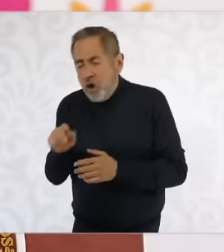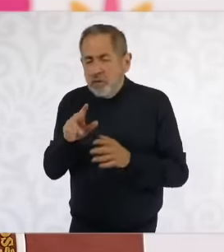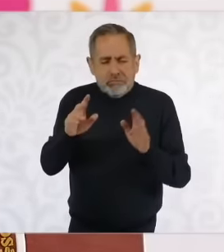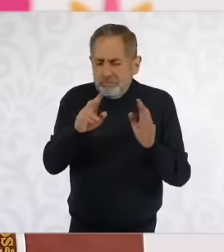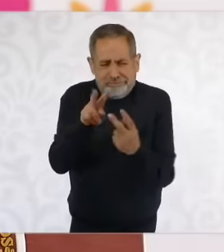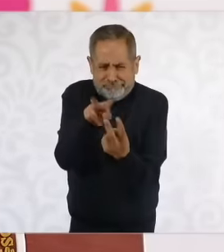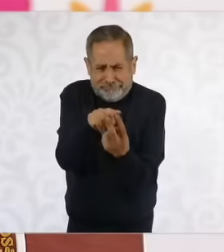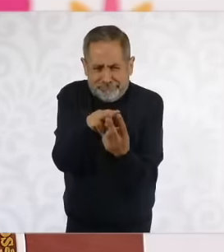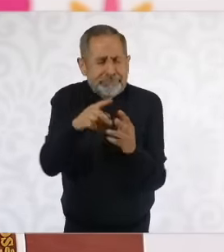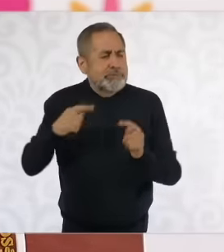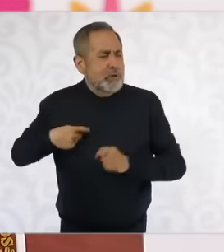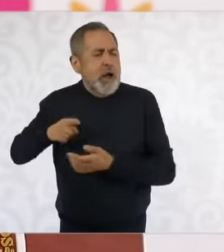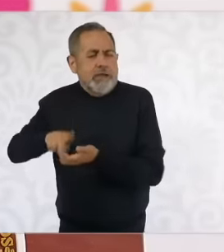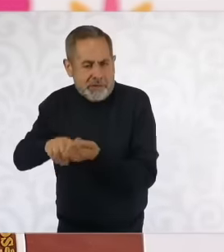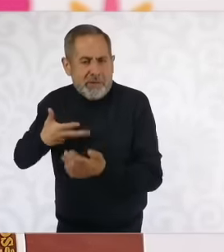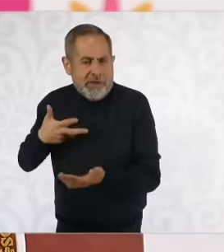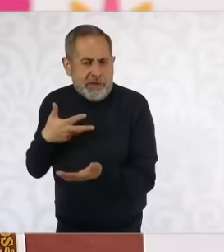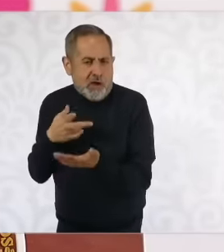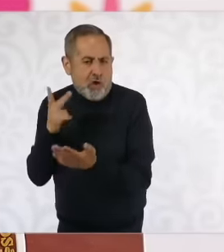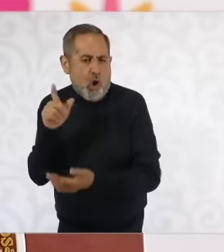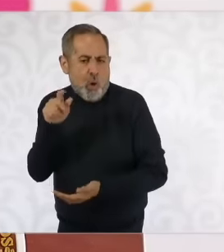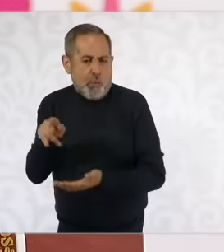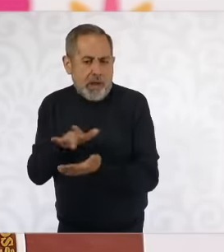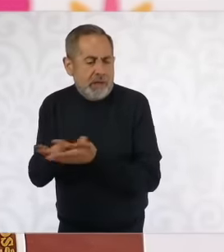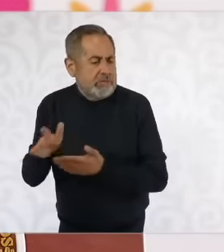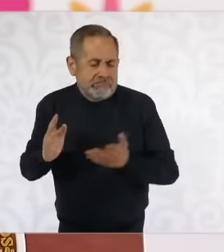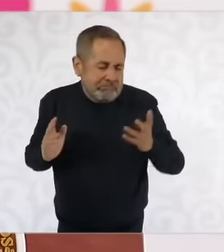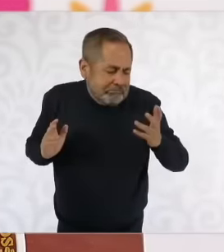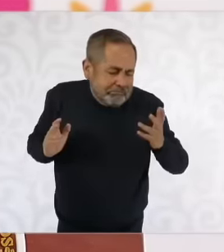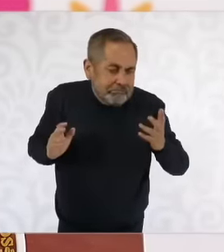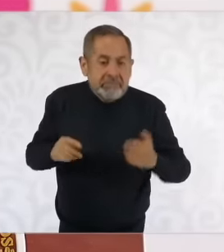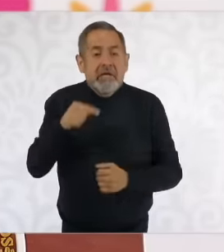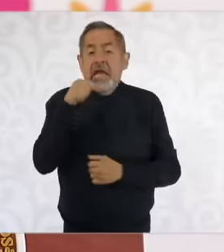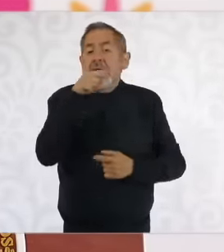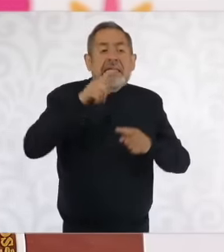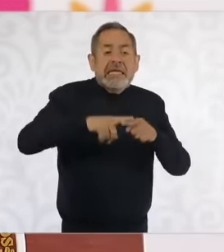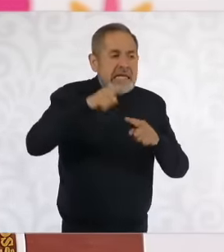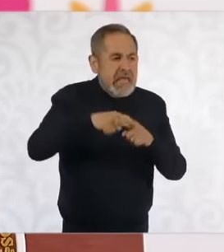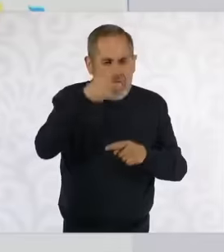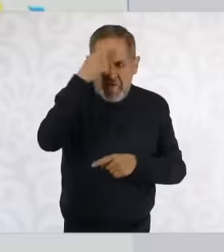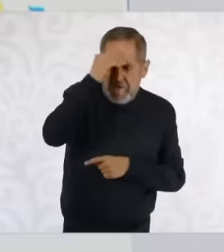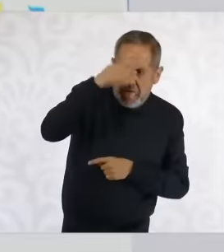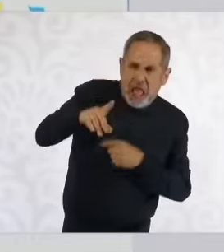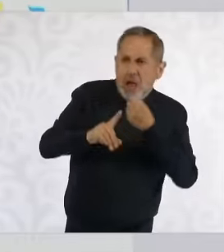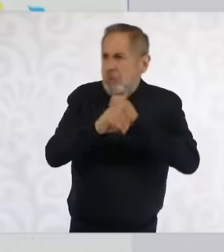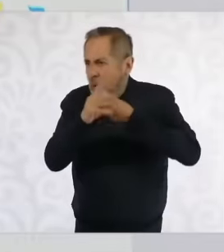who is causing a constitutional problem because I don't even